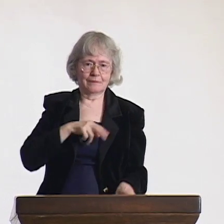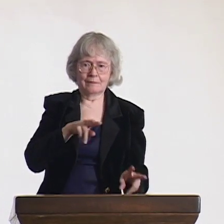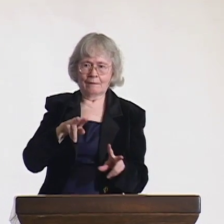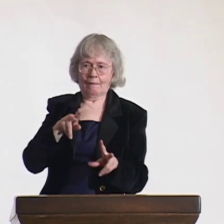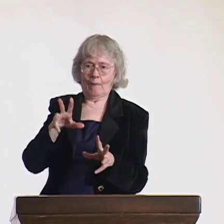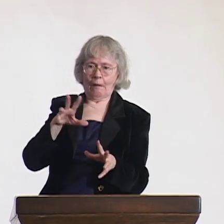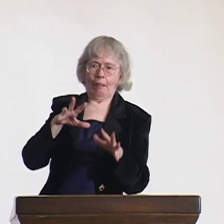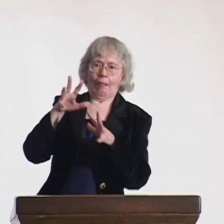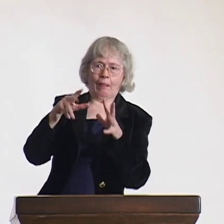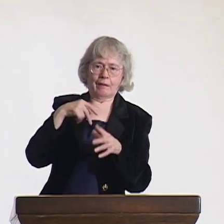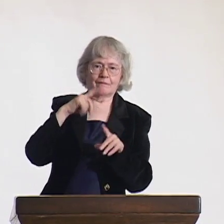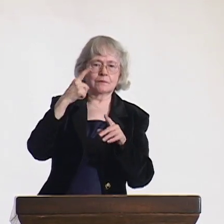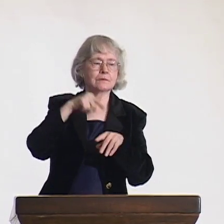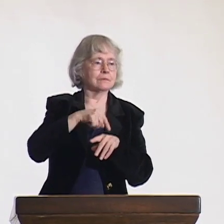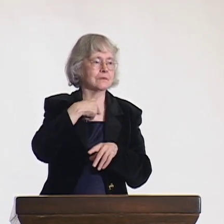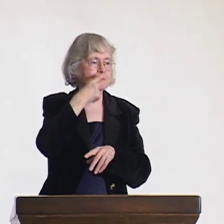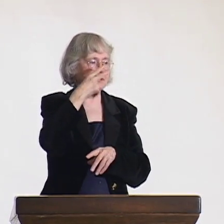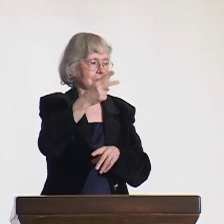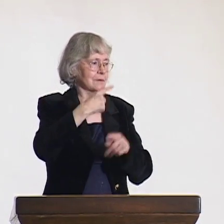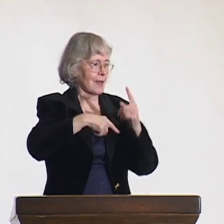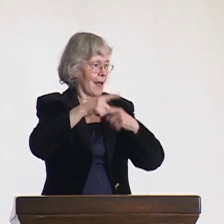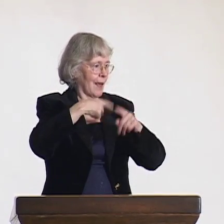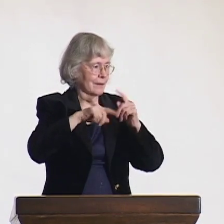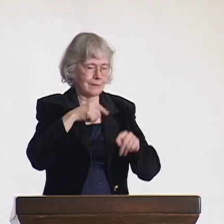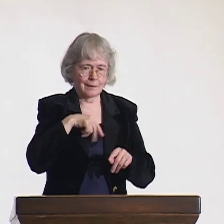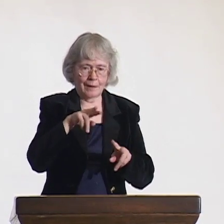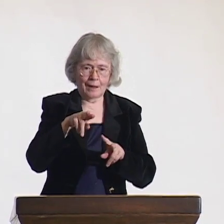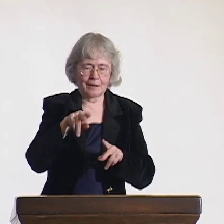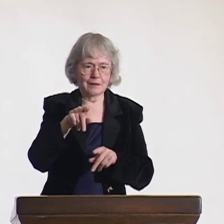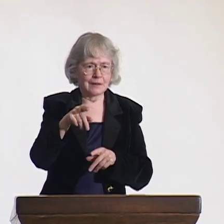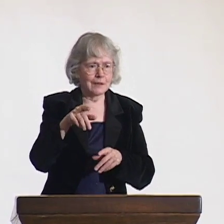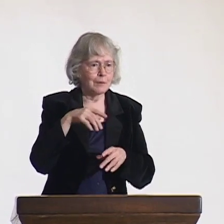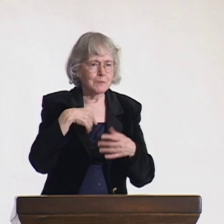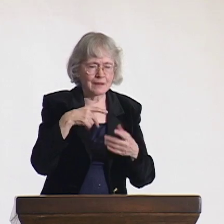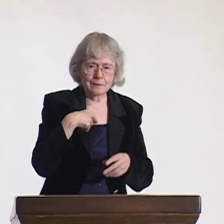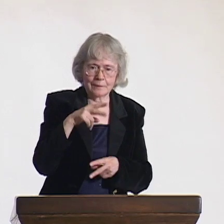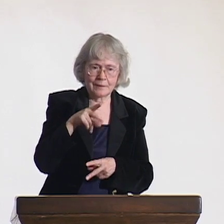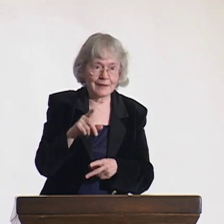and the rest of the students. I saw students signing, and I realized